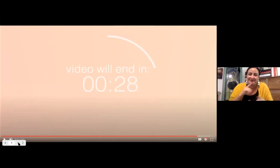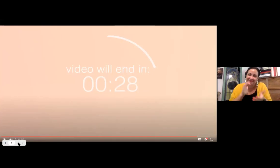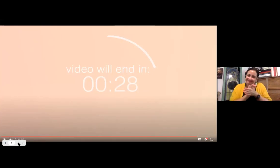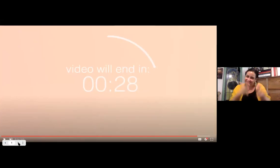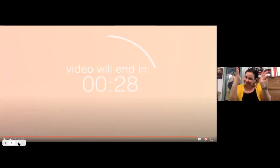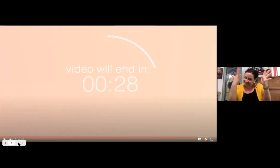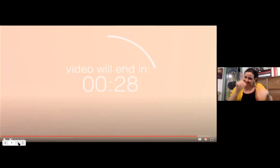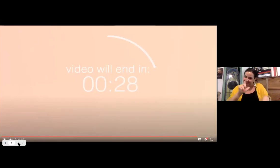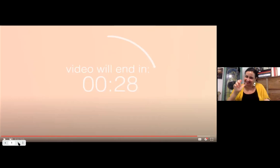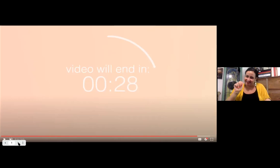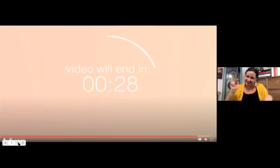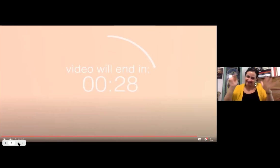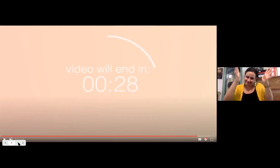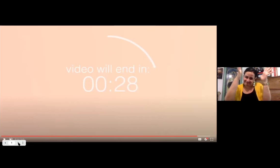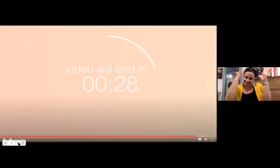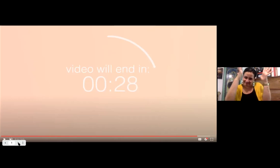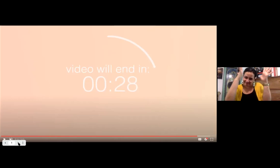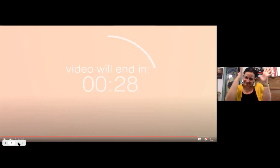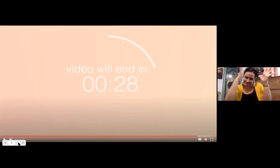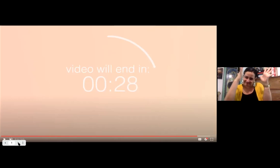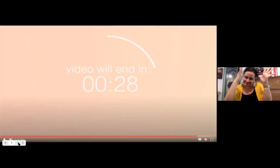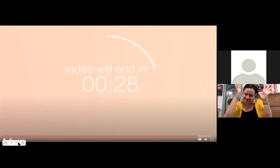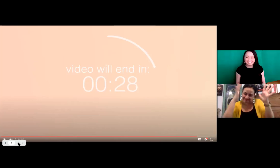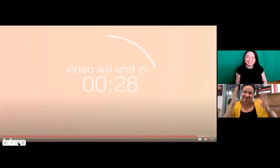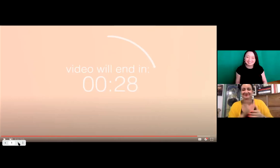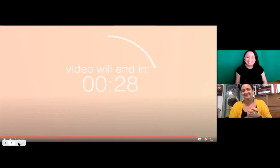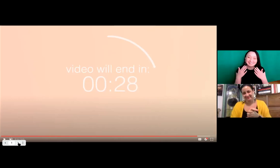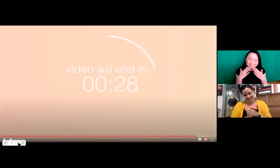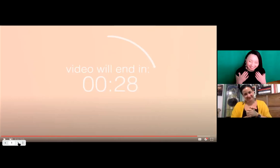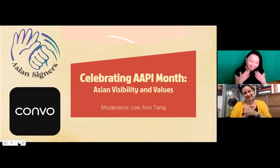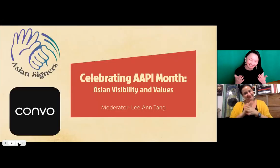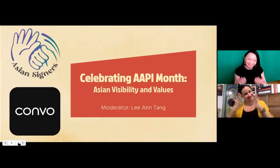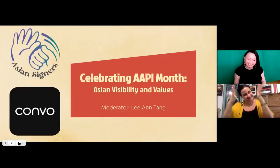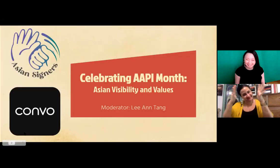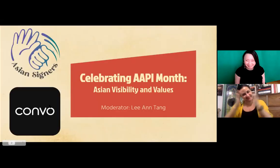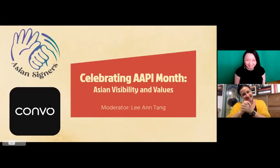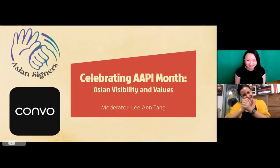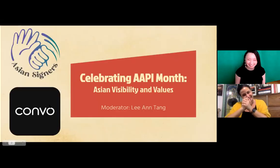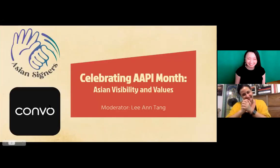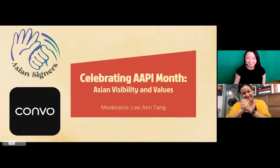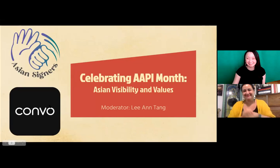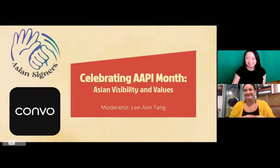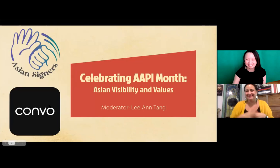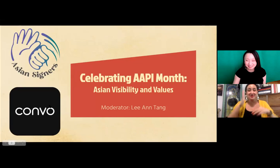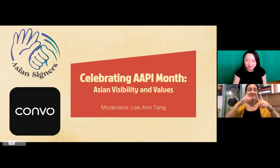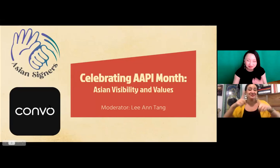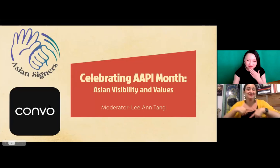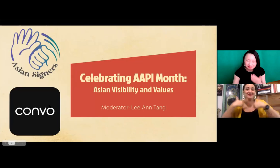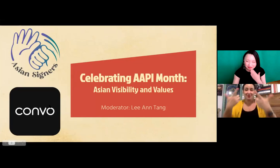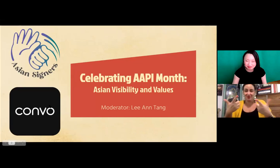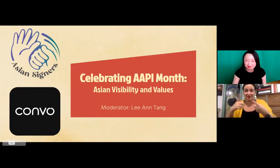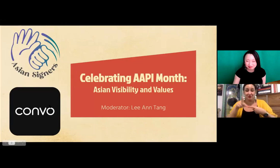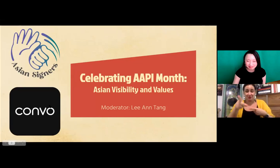from guy that just recently. So congrats Lee Ann. Thank you so much.